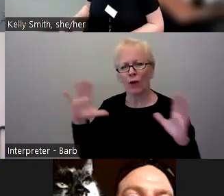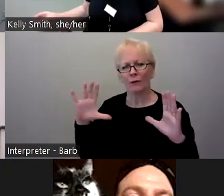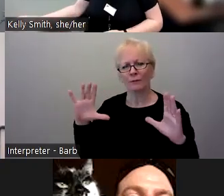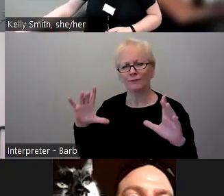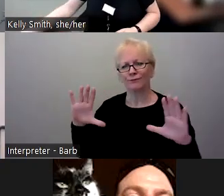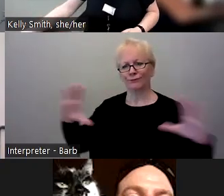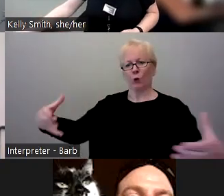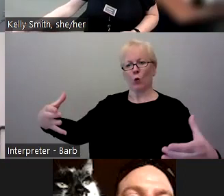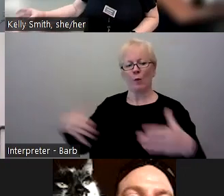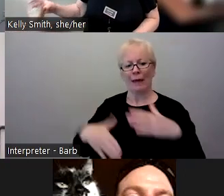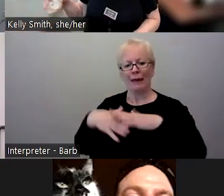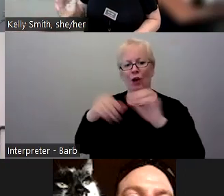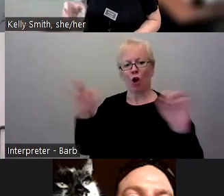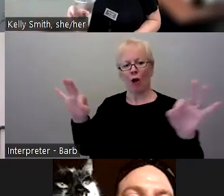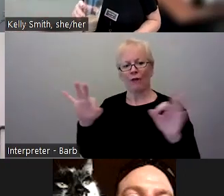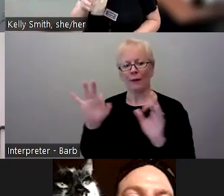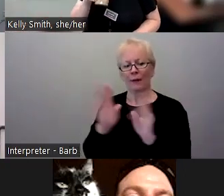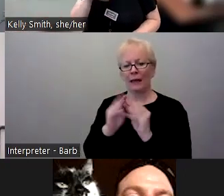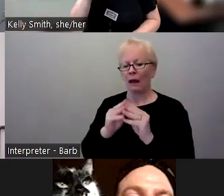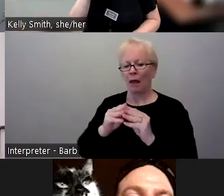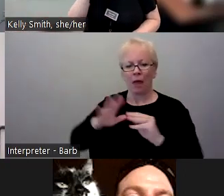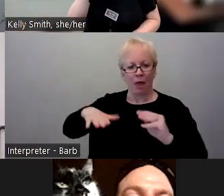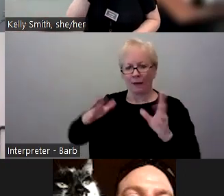That's something that we determine once the group is intact.